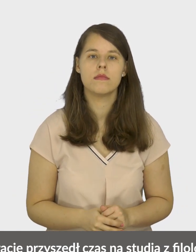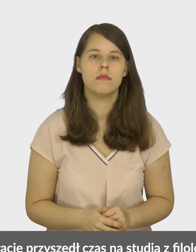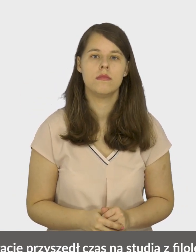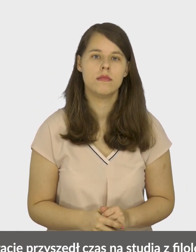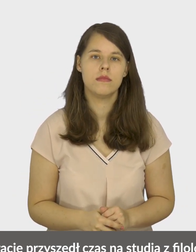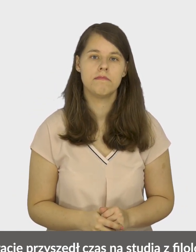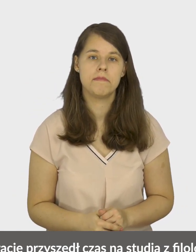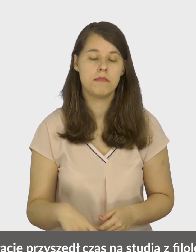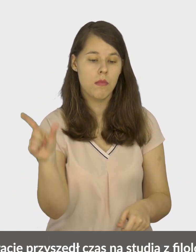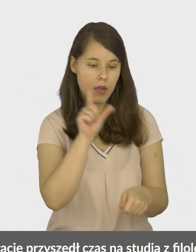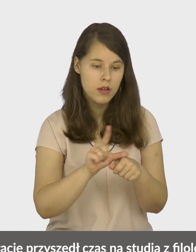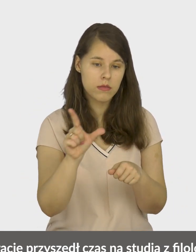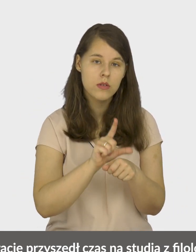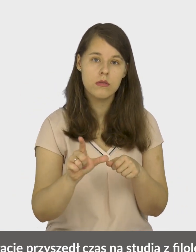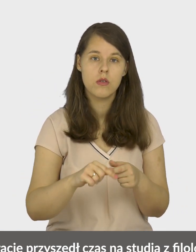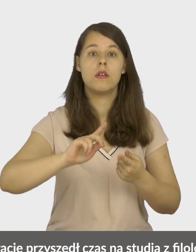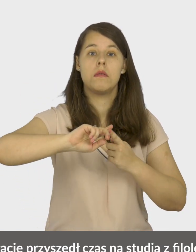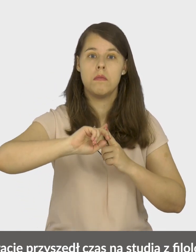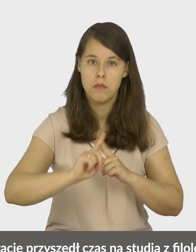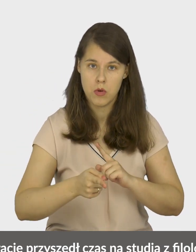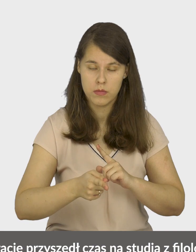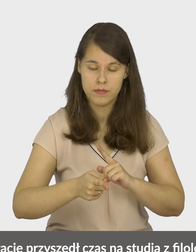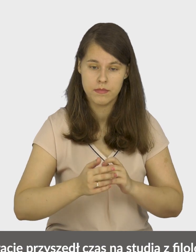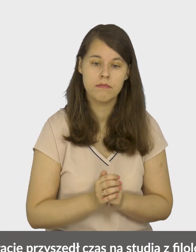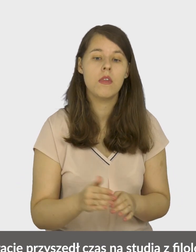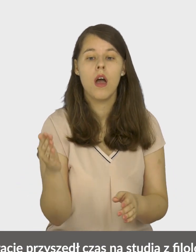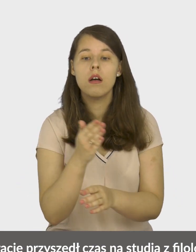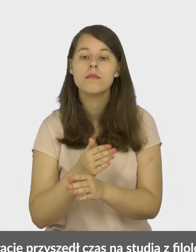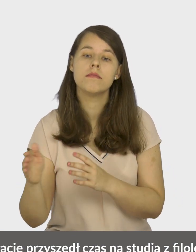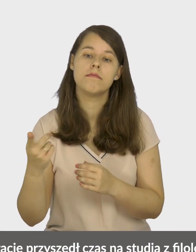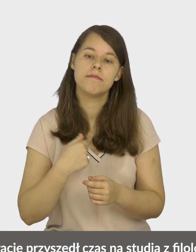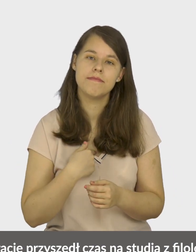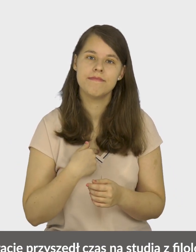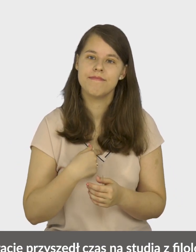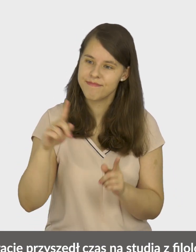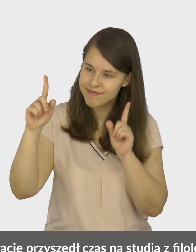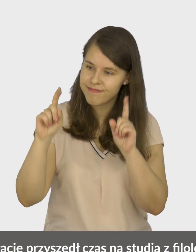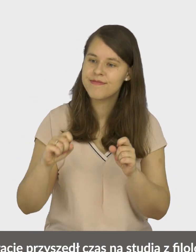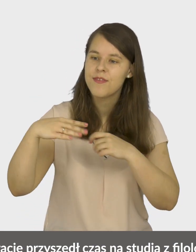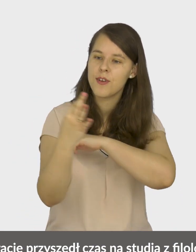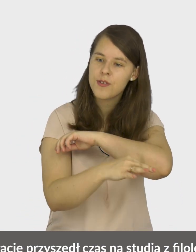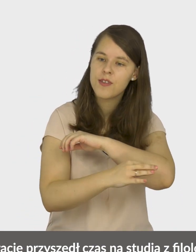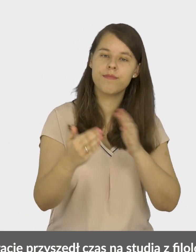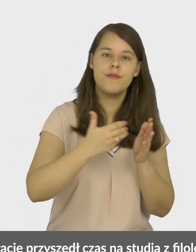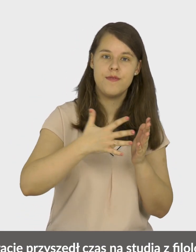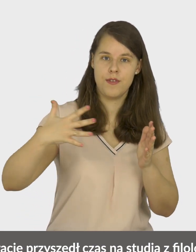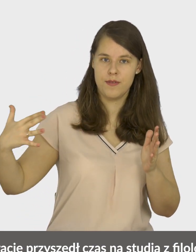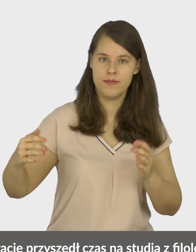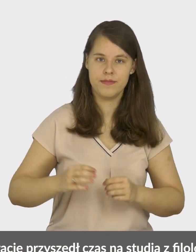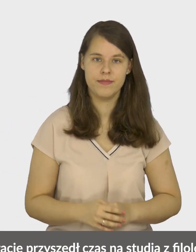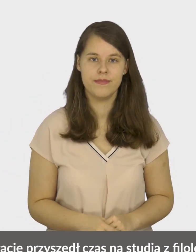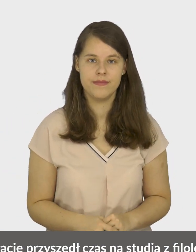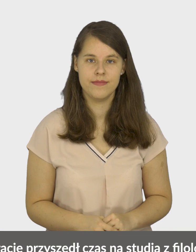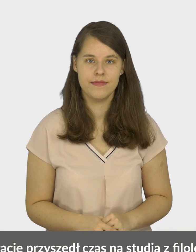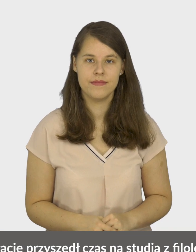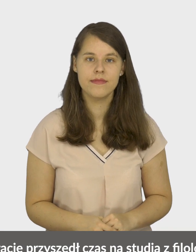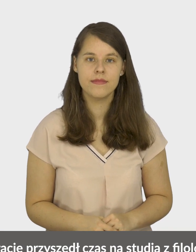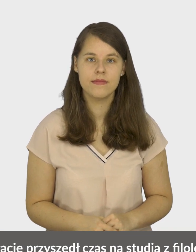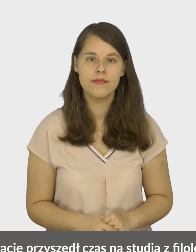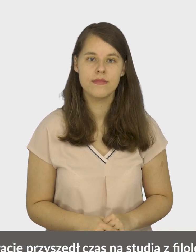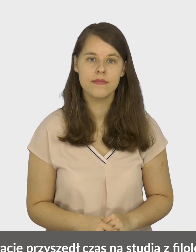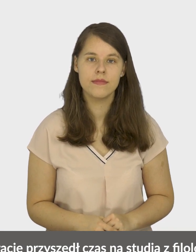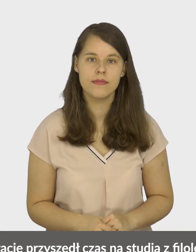After the lectorate, it was time to study PJM philology.